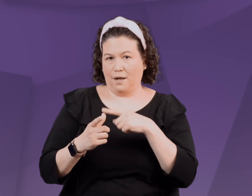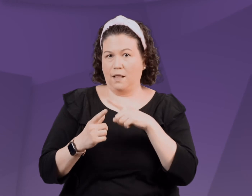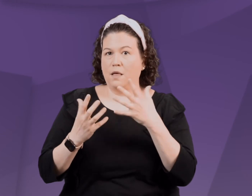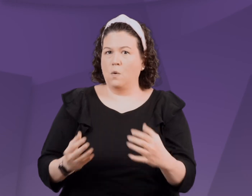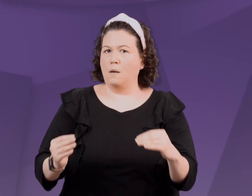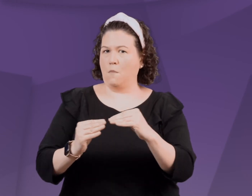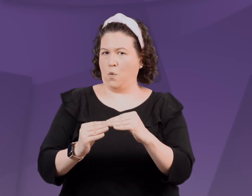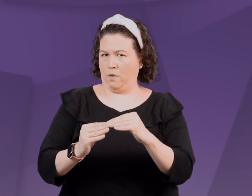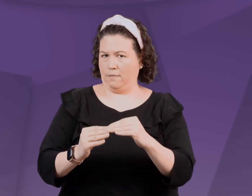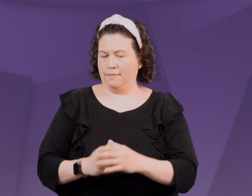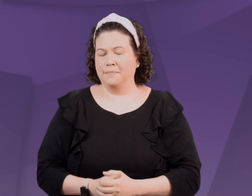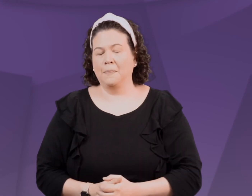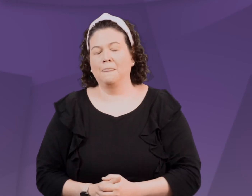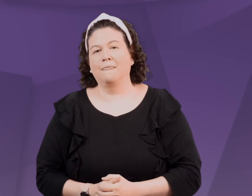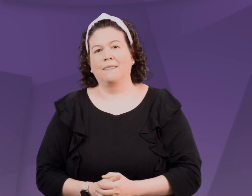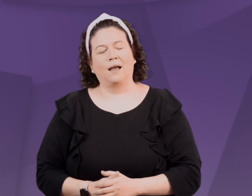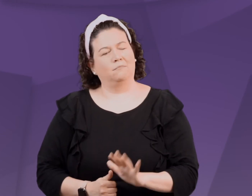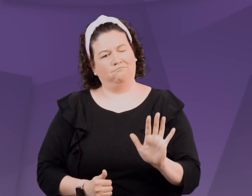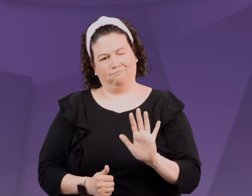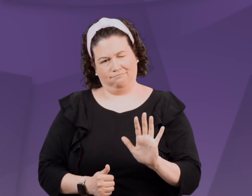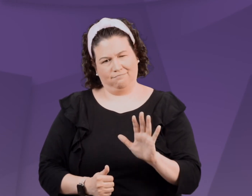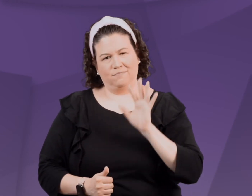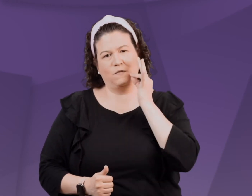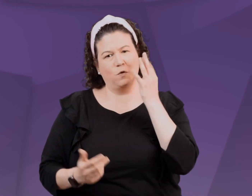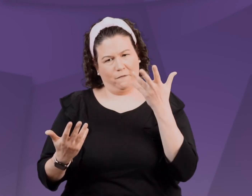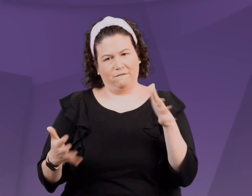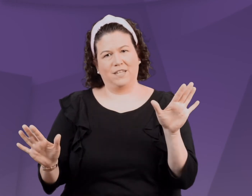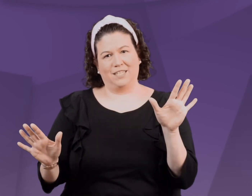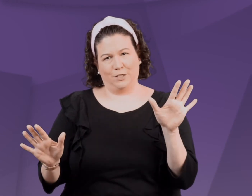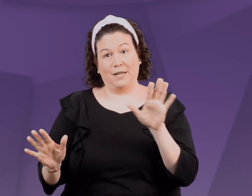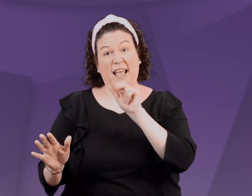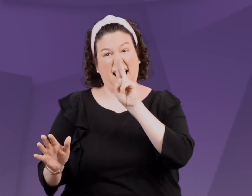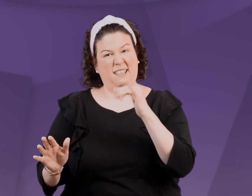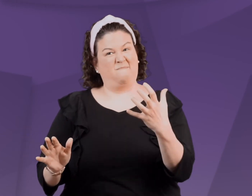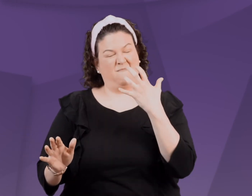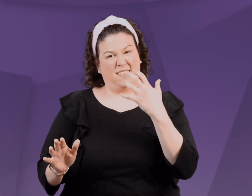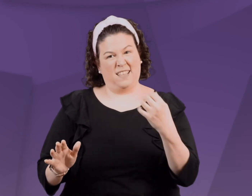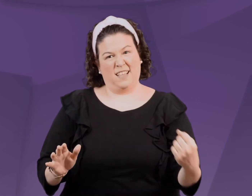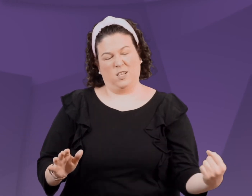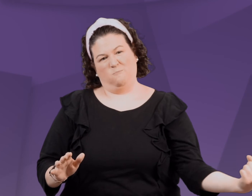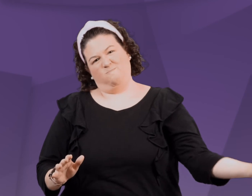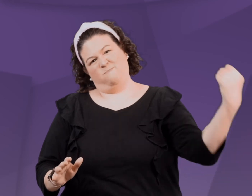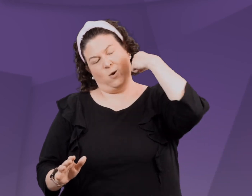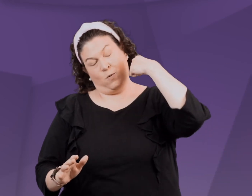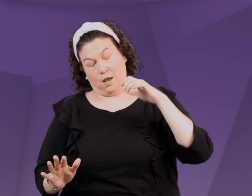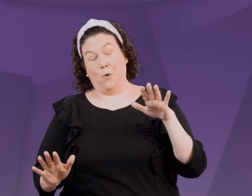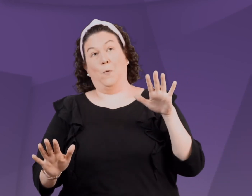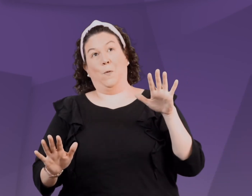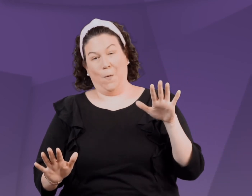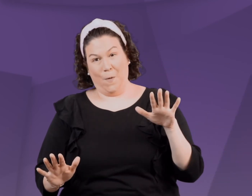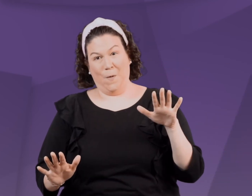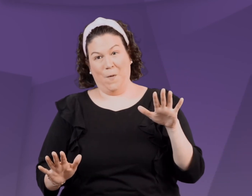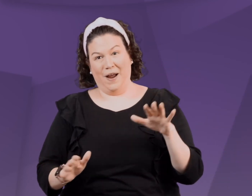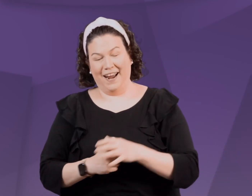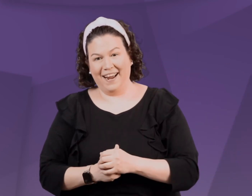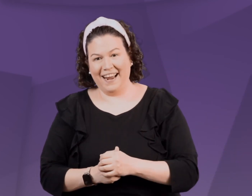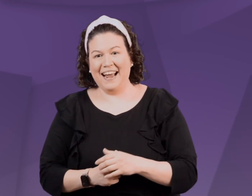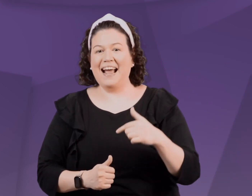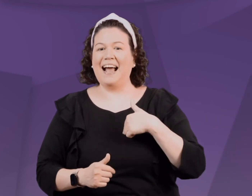One night she had eaten the whole orange and was requesting more fruit. When I told her no, she became angry and hit me.